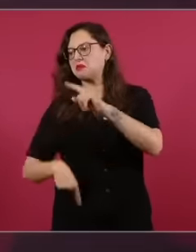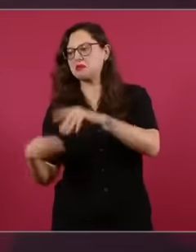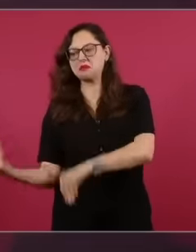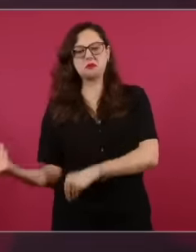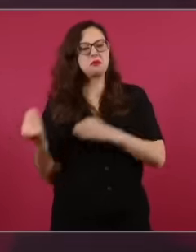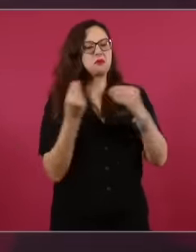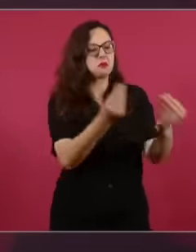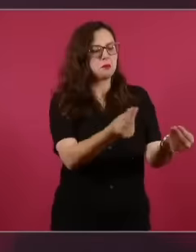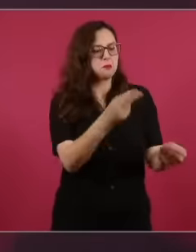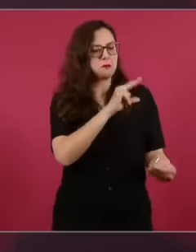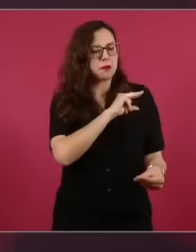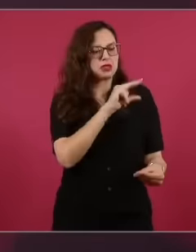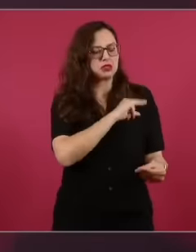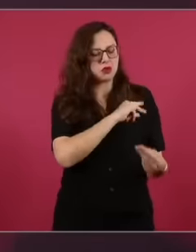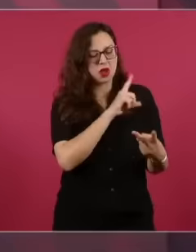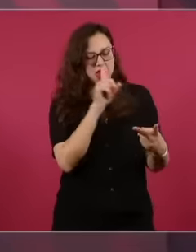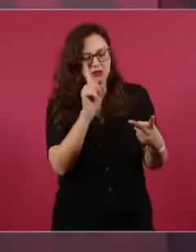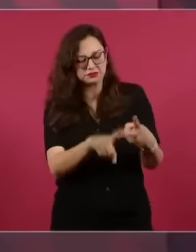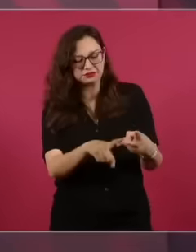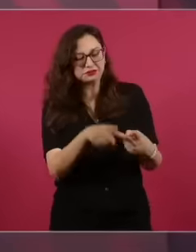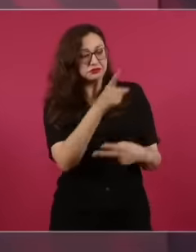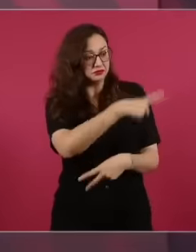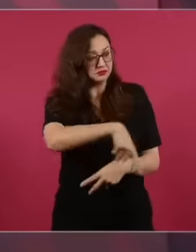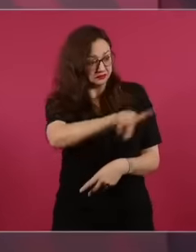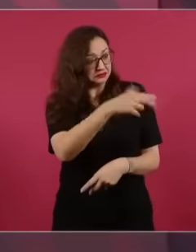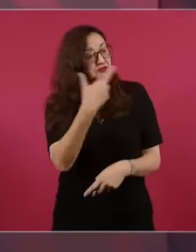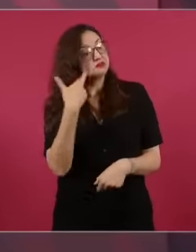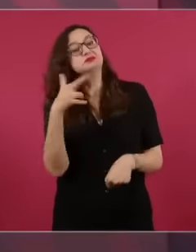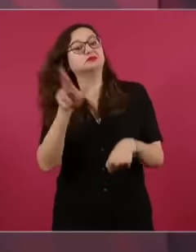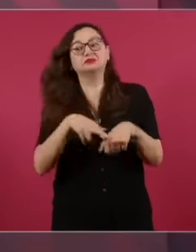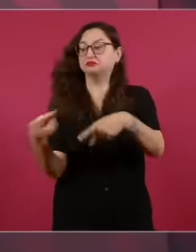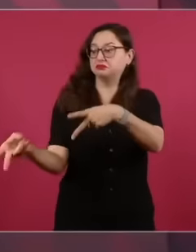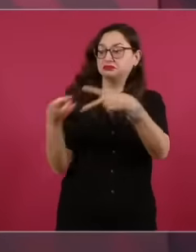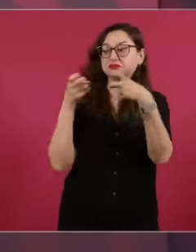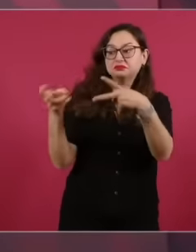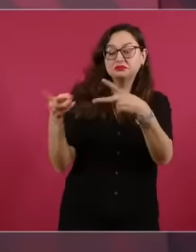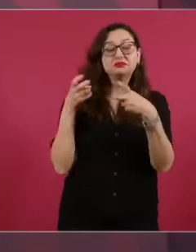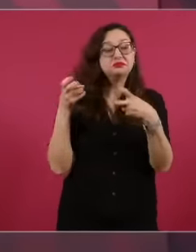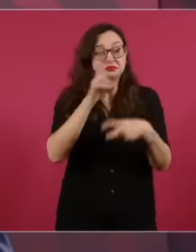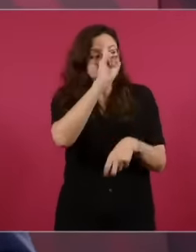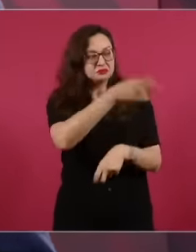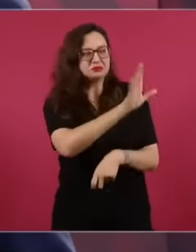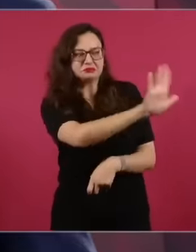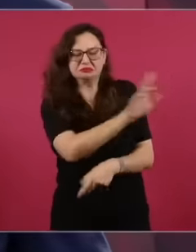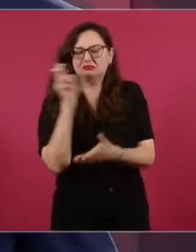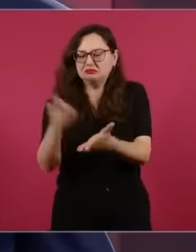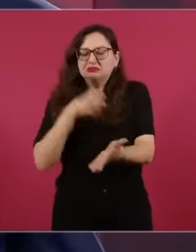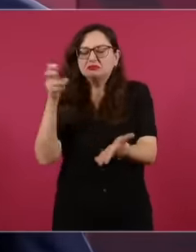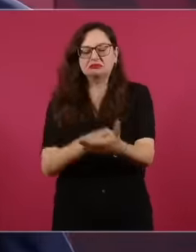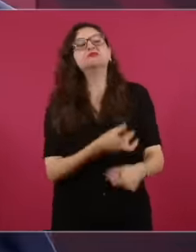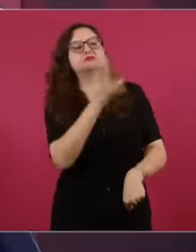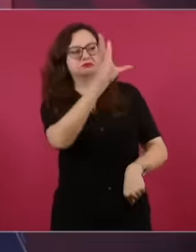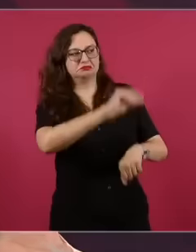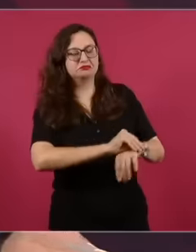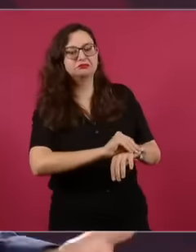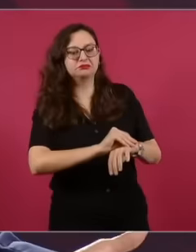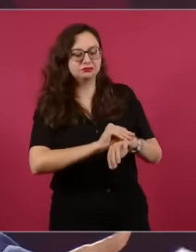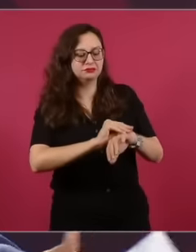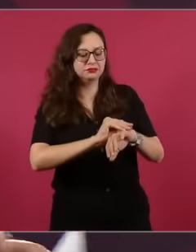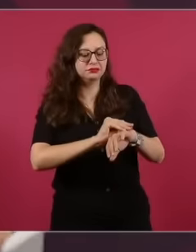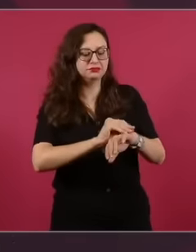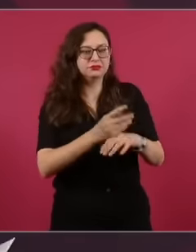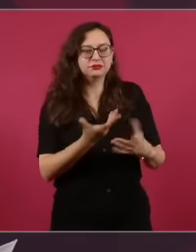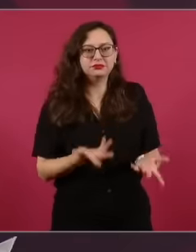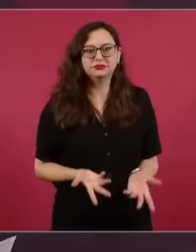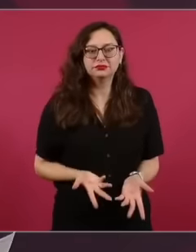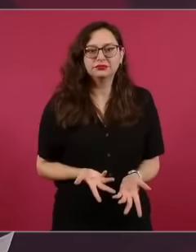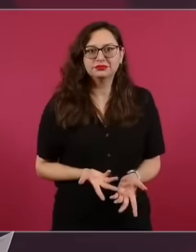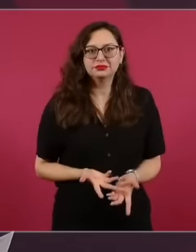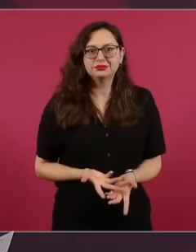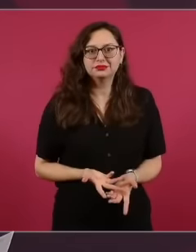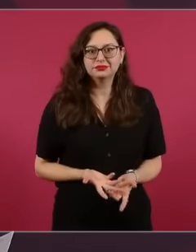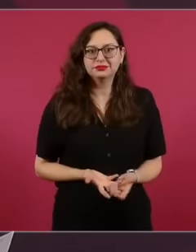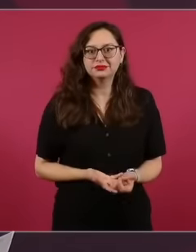interests of a rapacious minority we have about 60 to